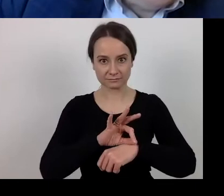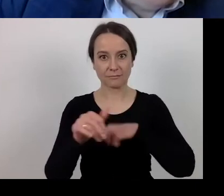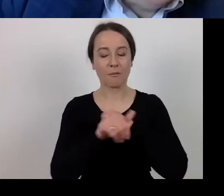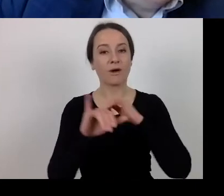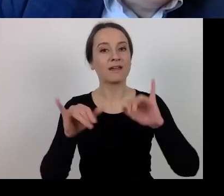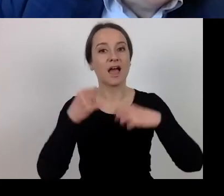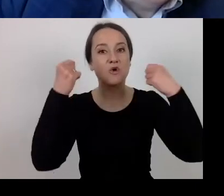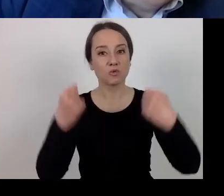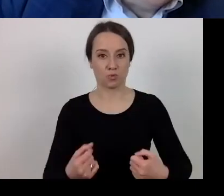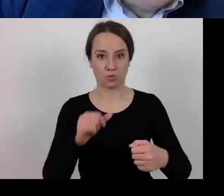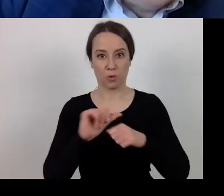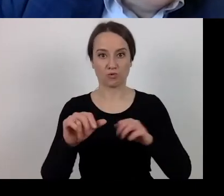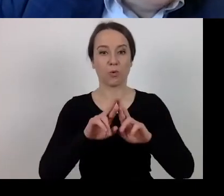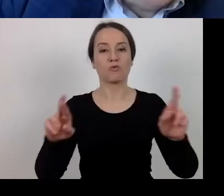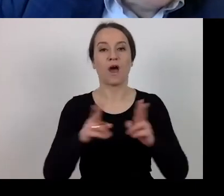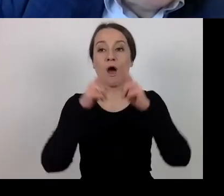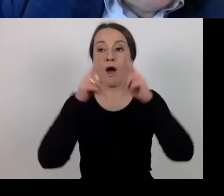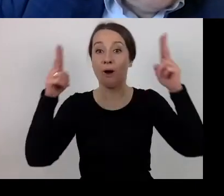arising as a result of the COVID-19 pandemic.